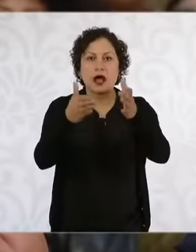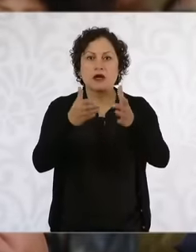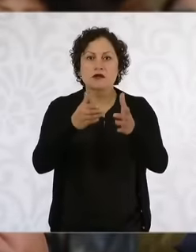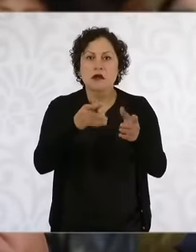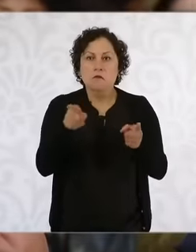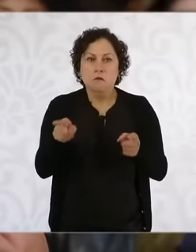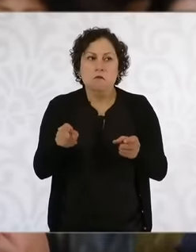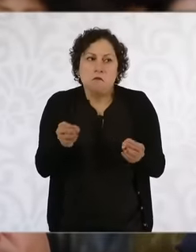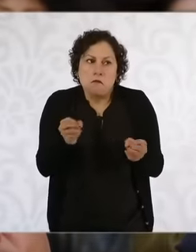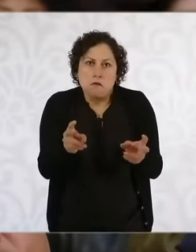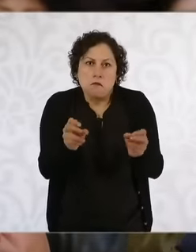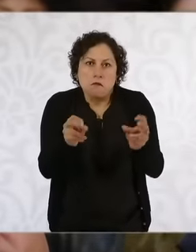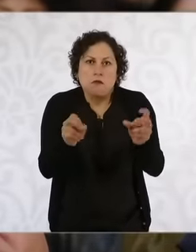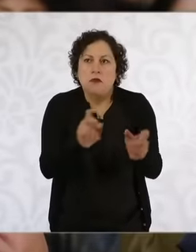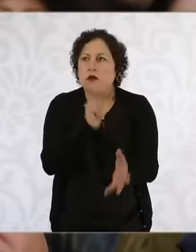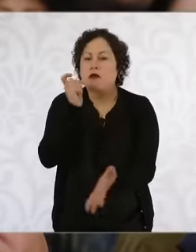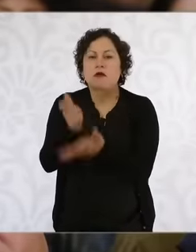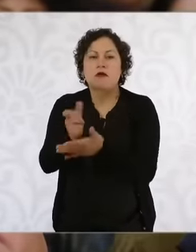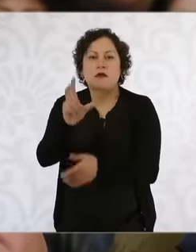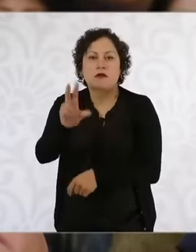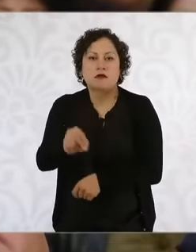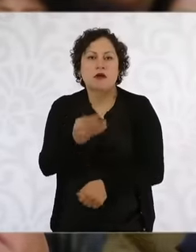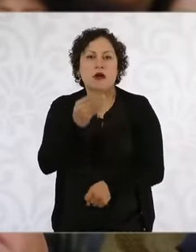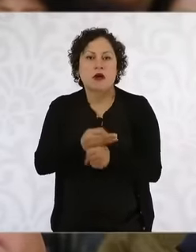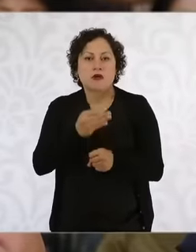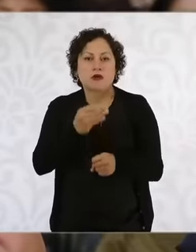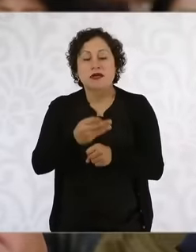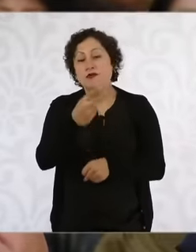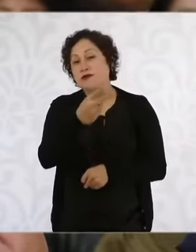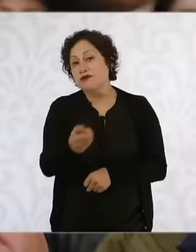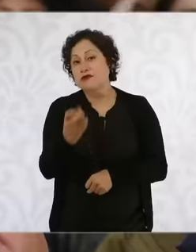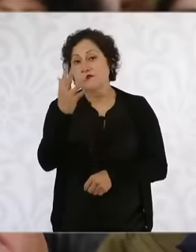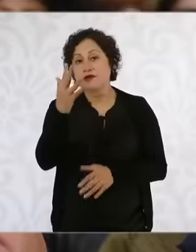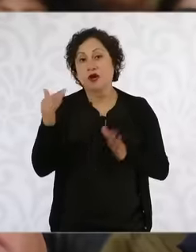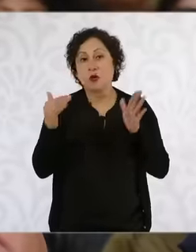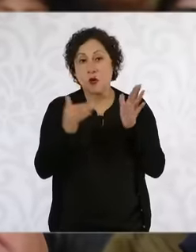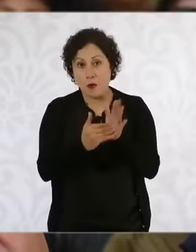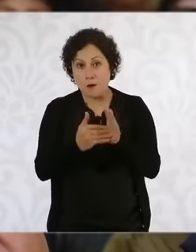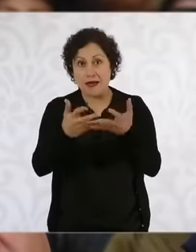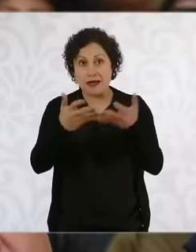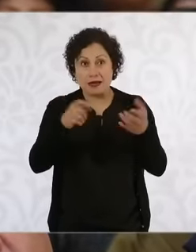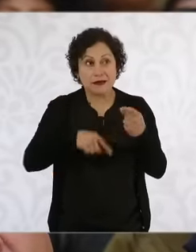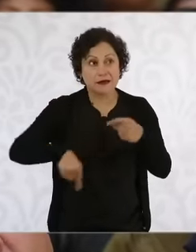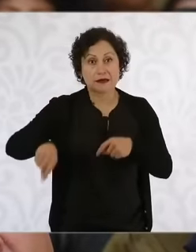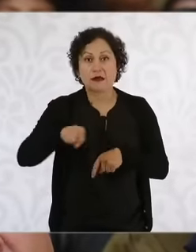today, 205,000 have been recognized and they do not have the financial capacity to pay the 78,000